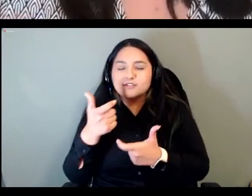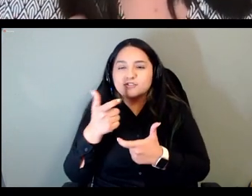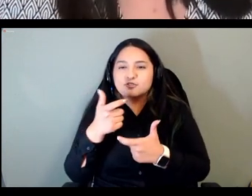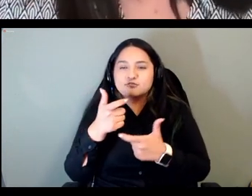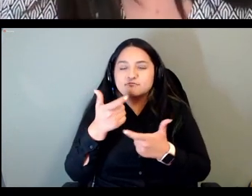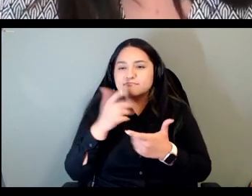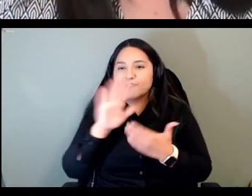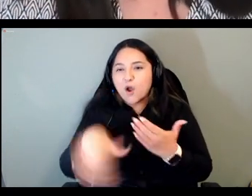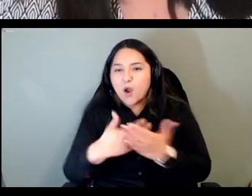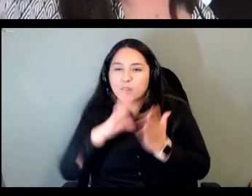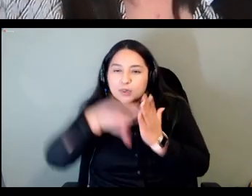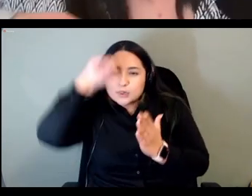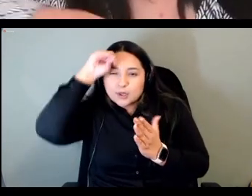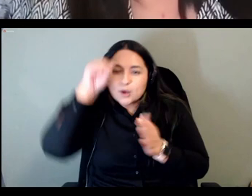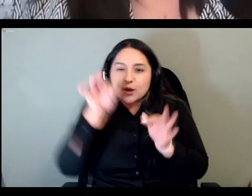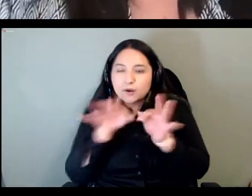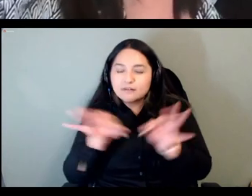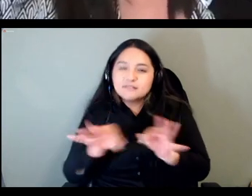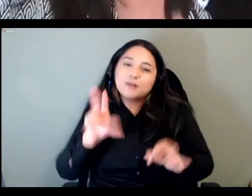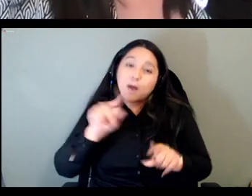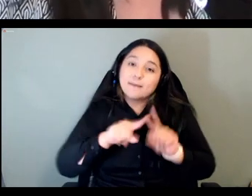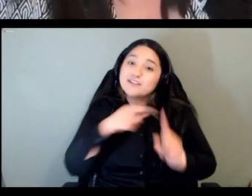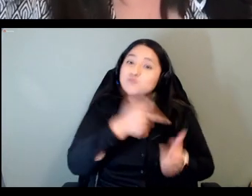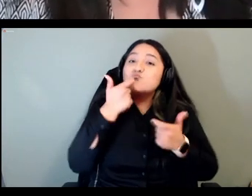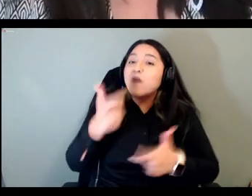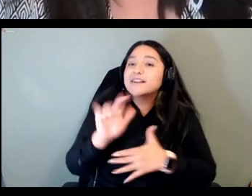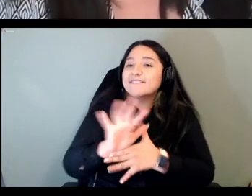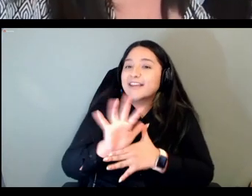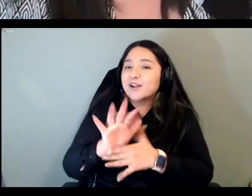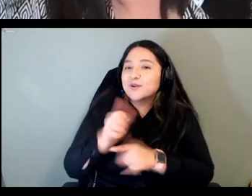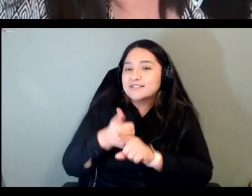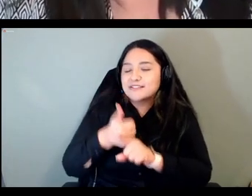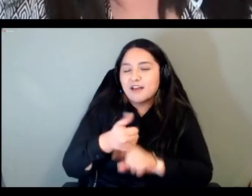you know one of the only forms of media right now that she has in chickasaw to engage in